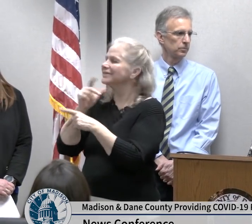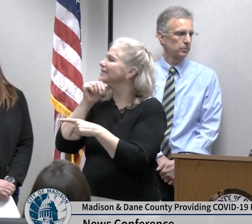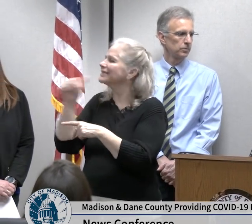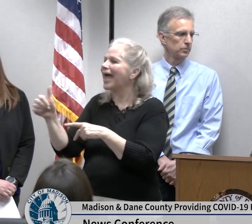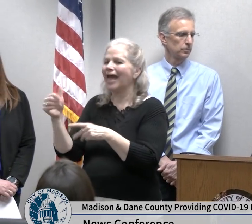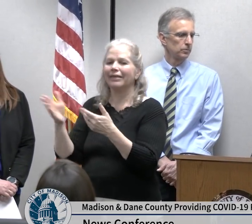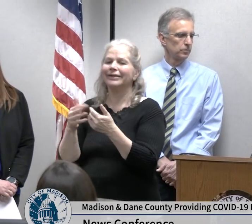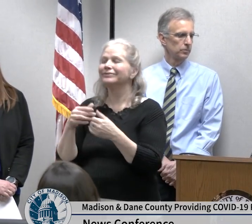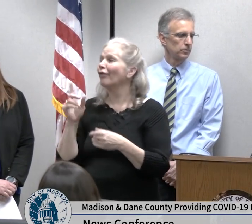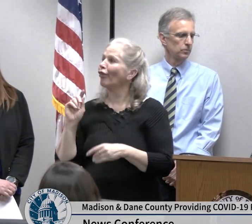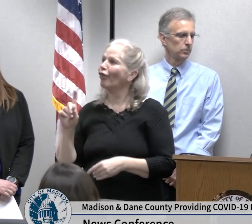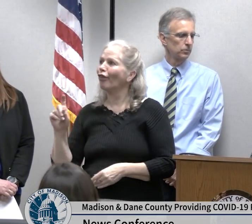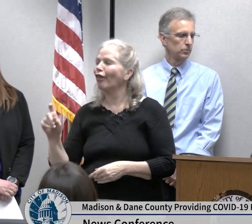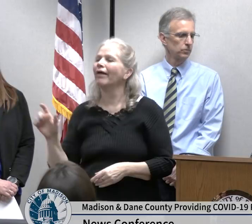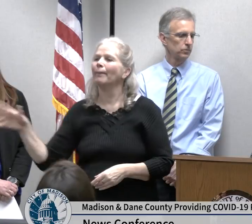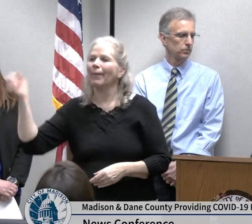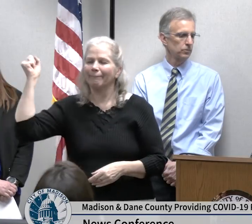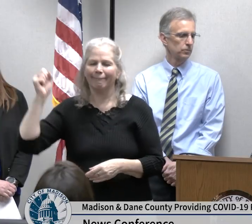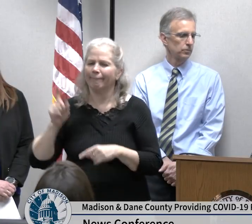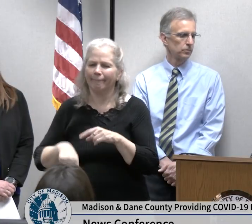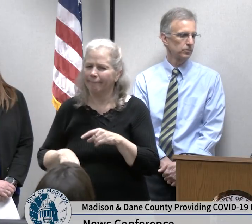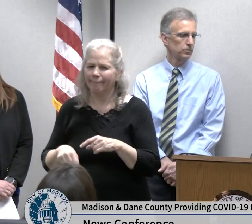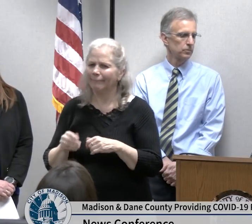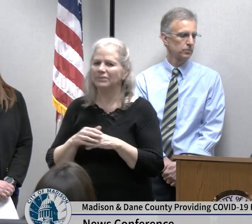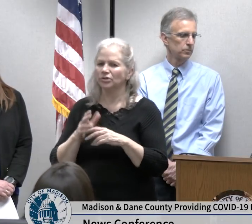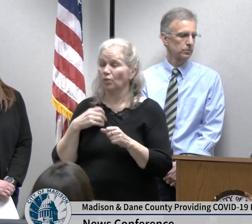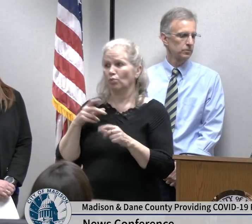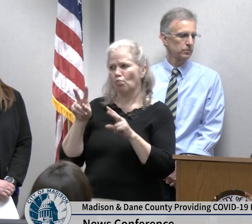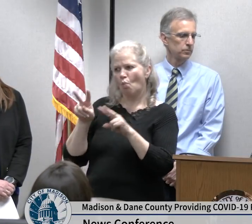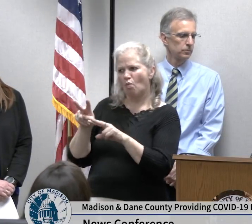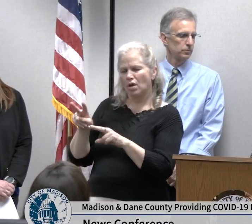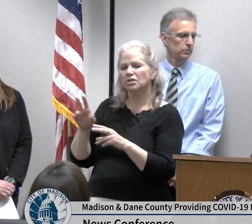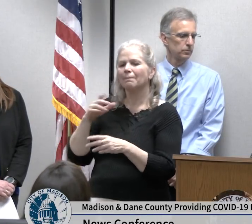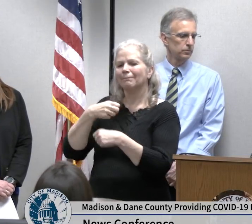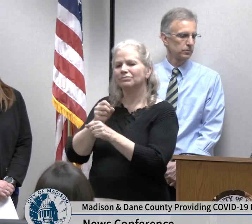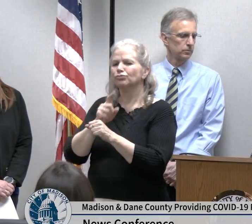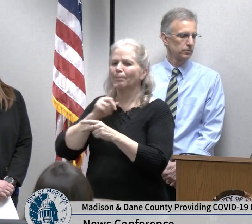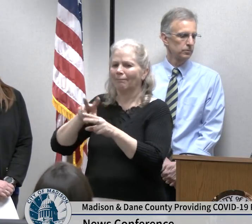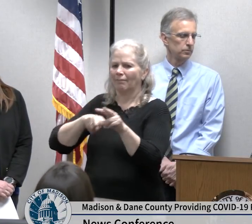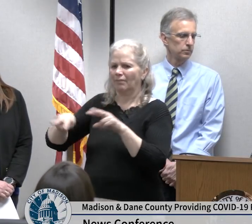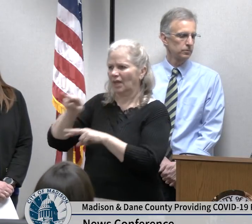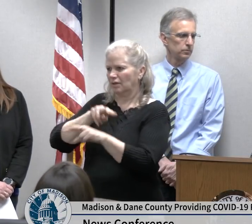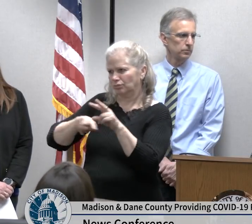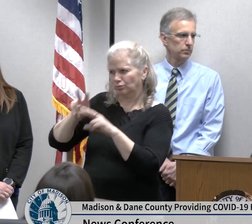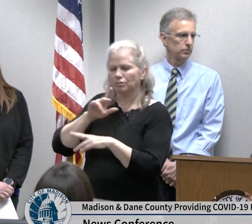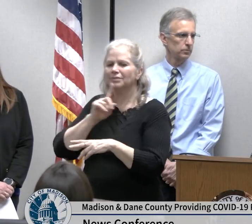and so we've been doing that now for at least a week or so and so that's kind of